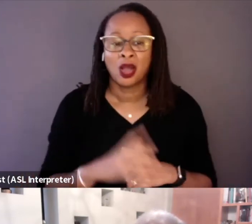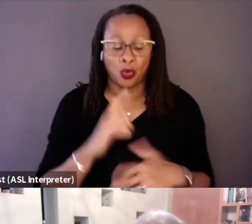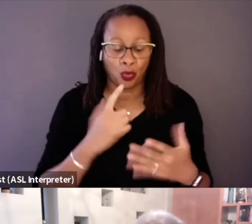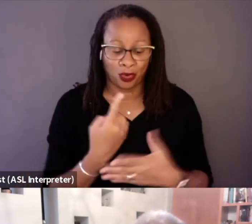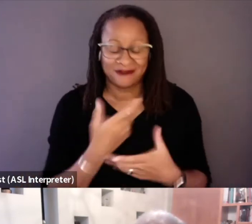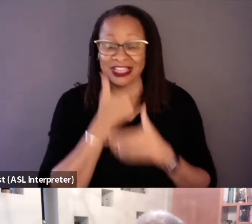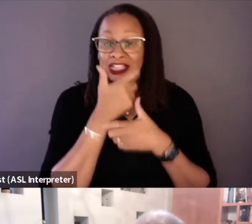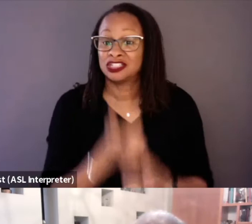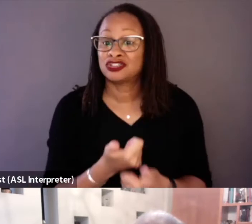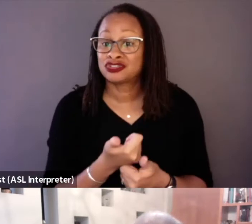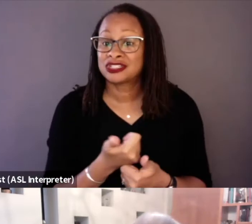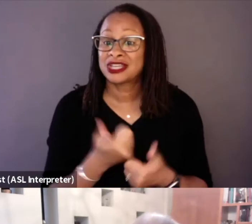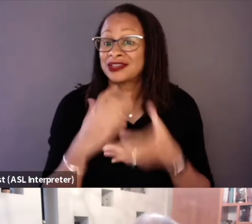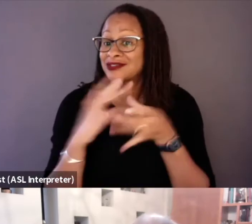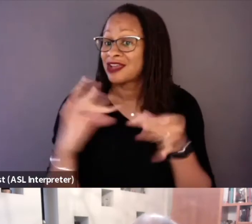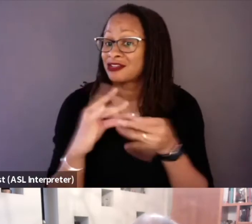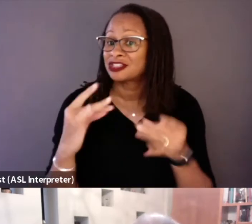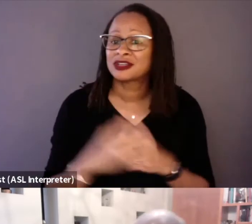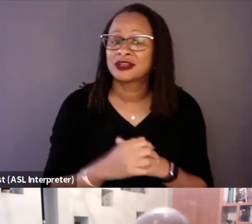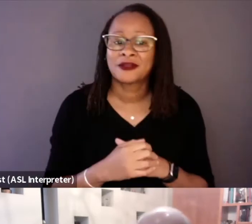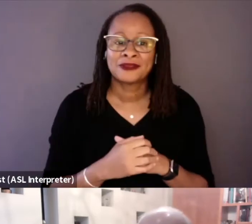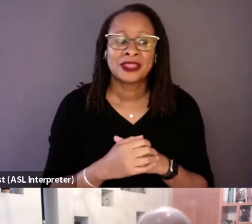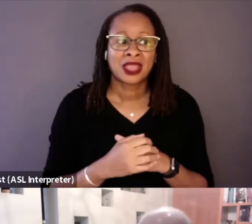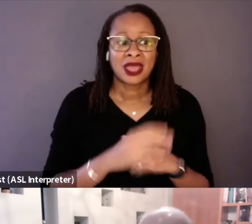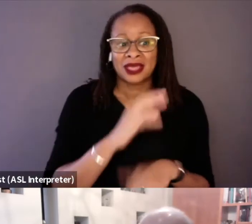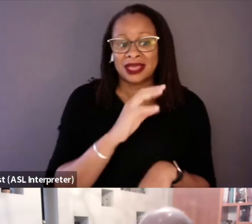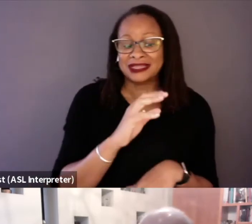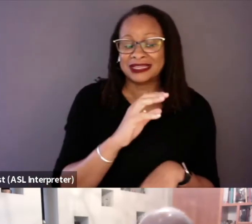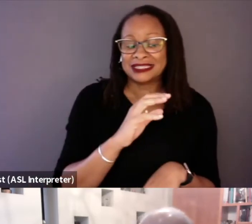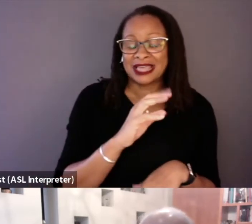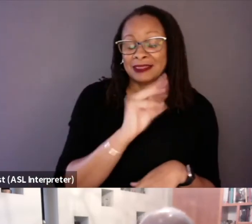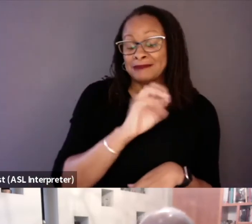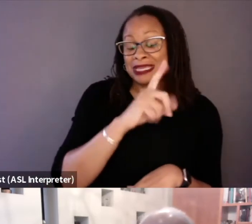from the film about the media is that the media is both the gift and the curse in this story,